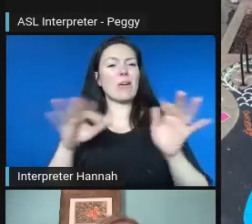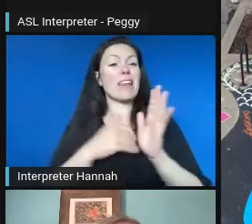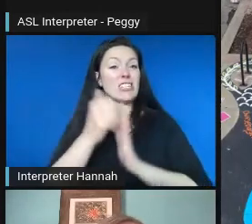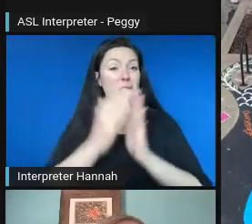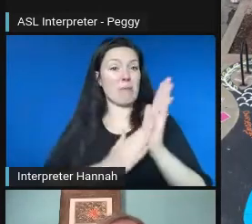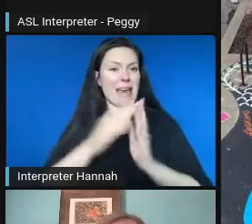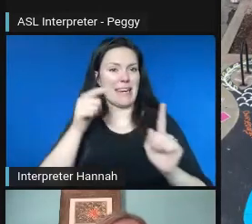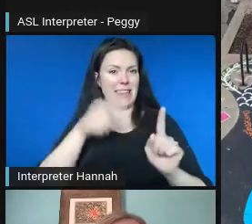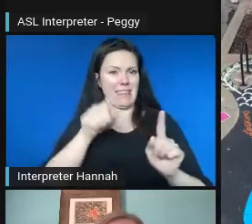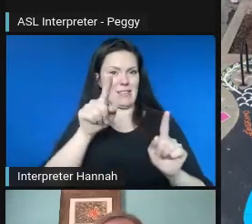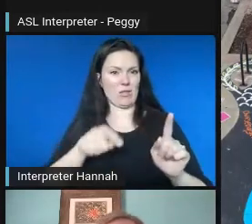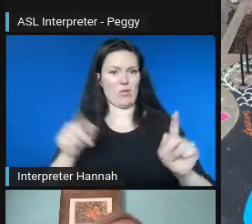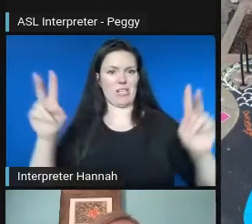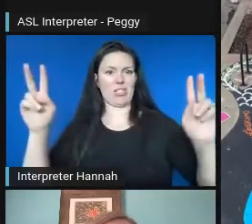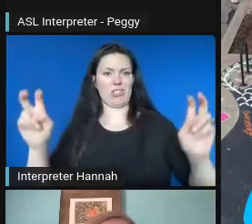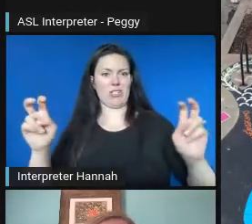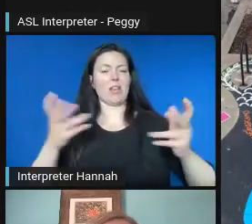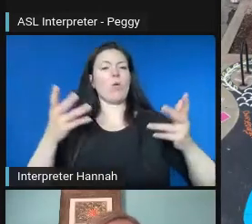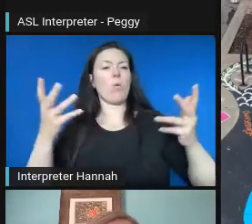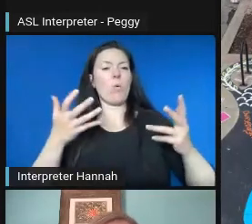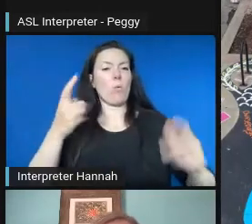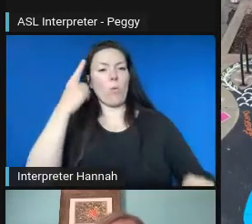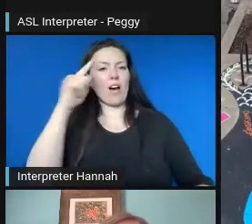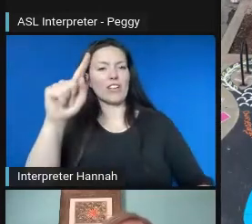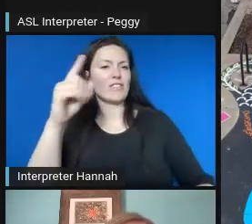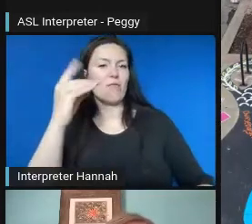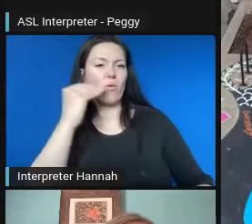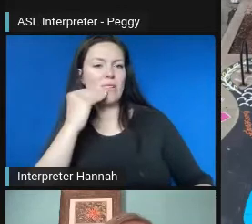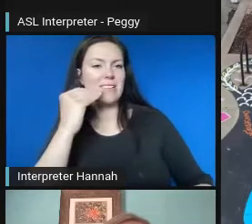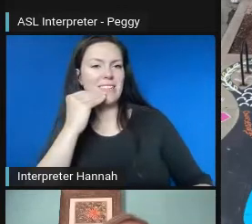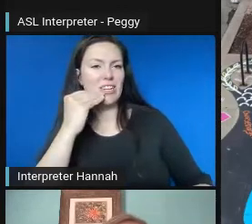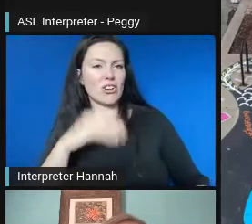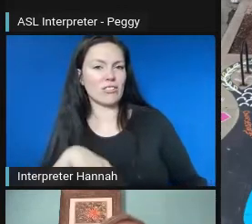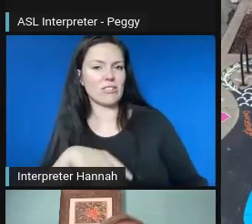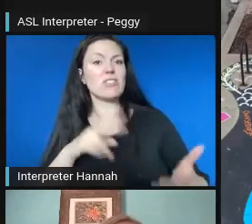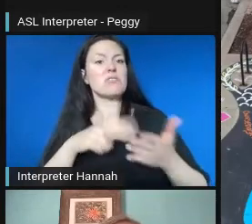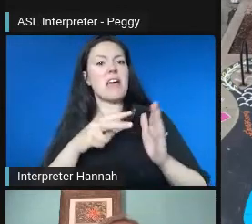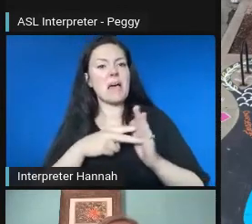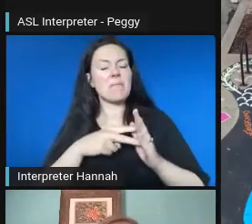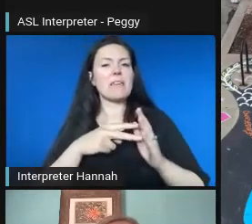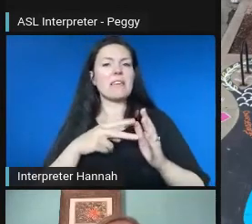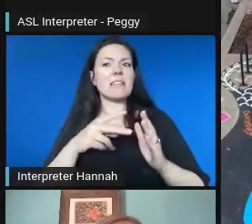the variety of restaurants and different types of ethnic food that we find in this area, but also sort of